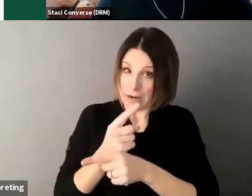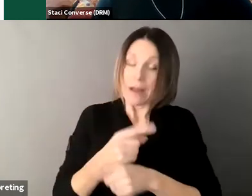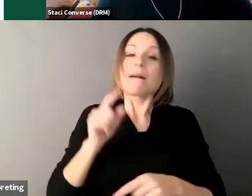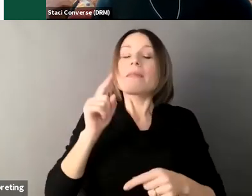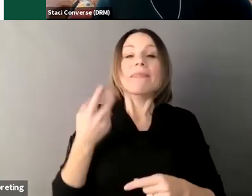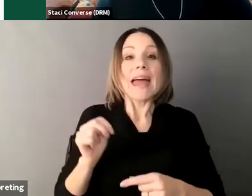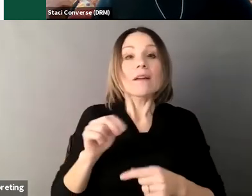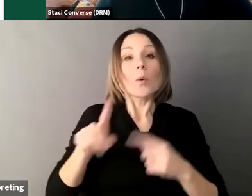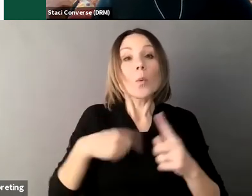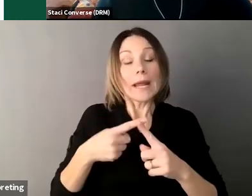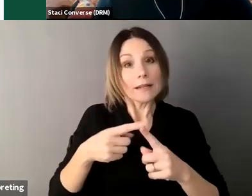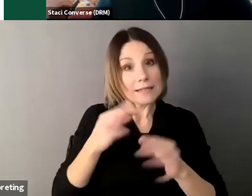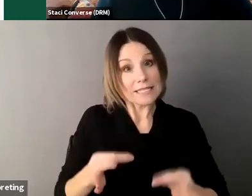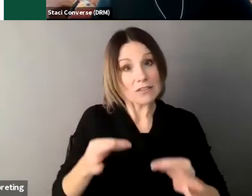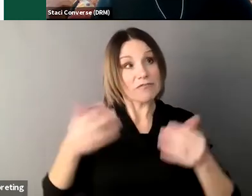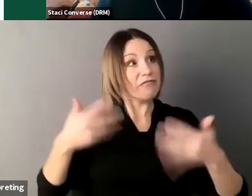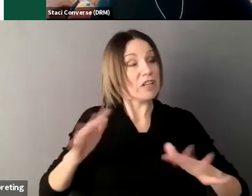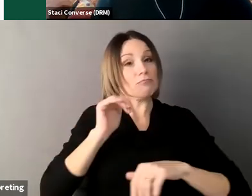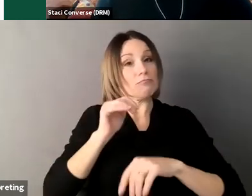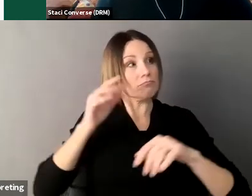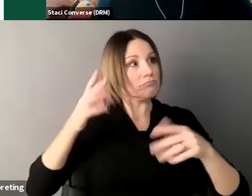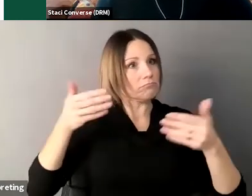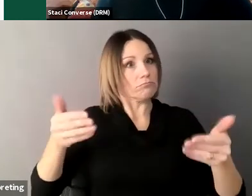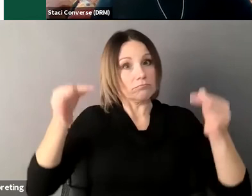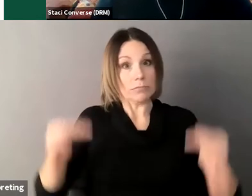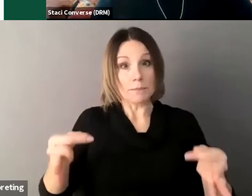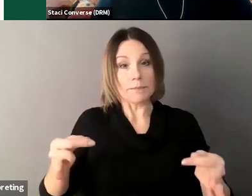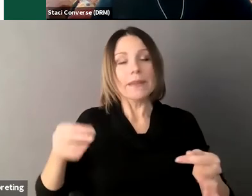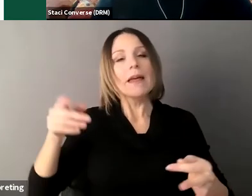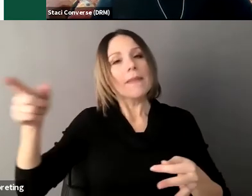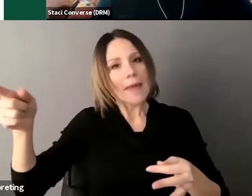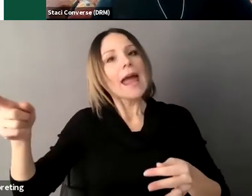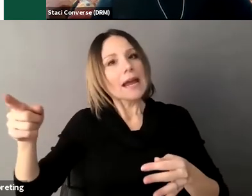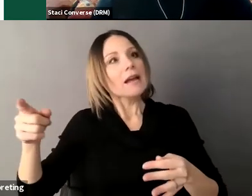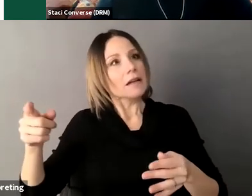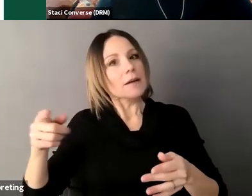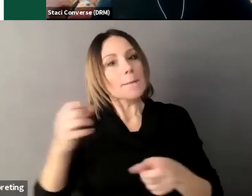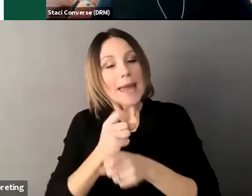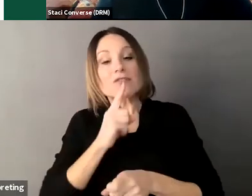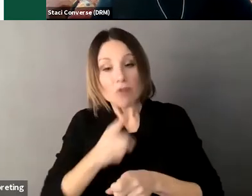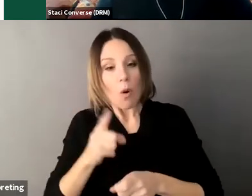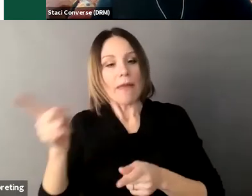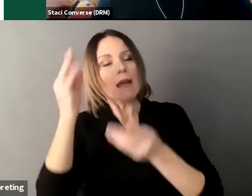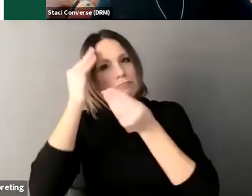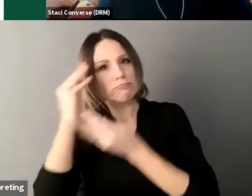made